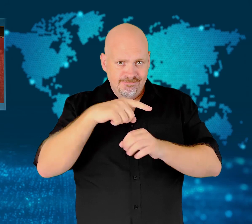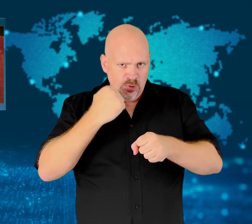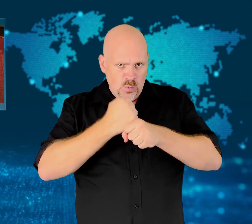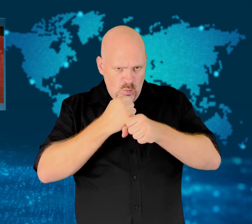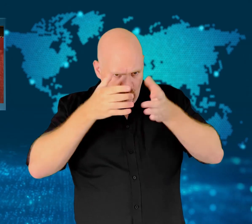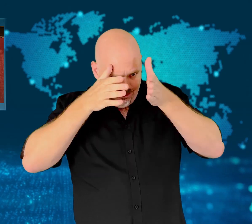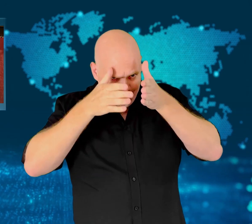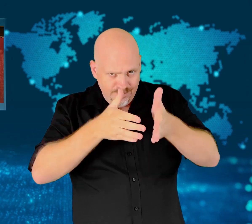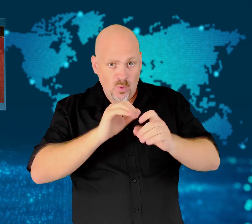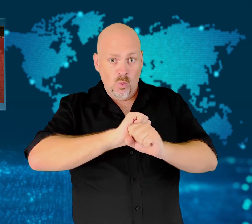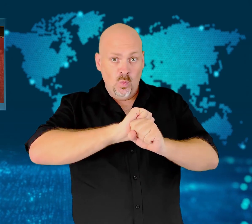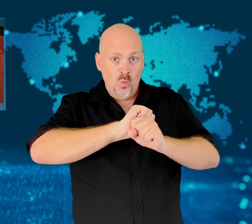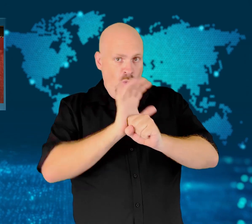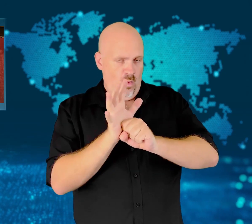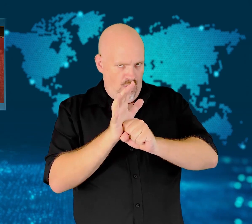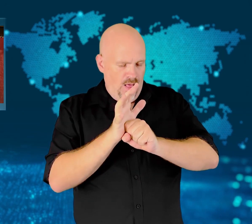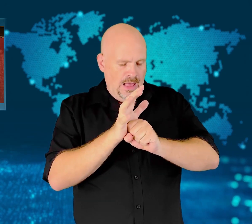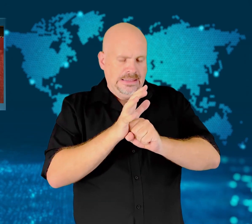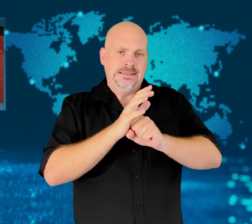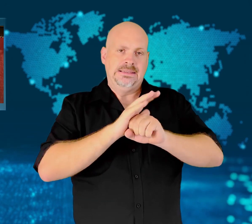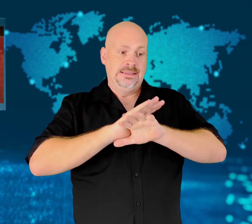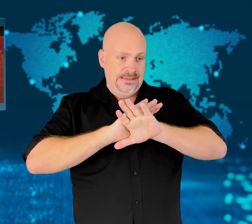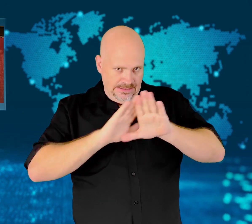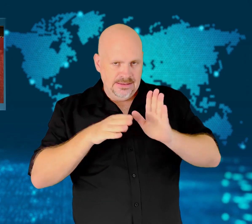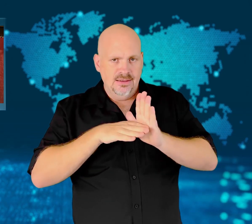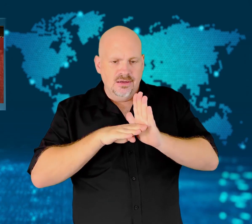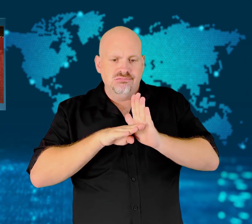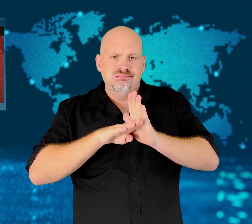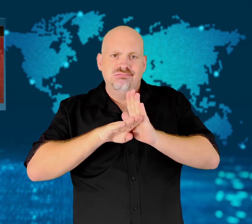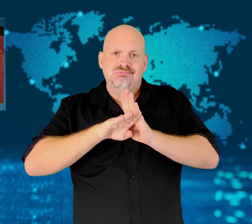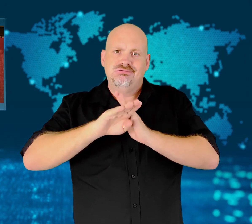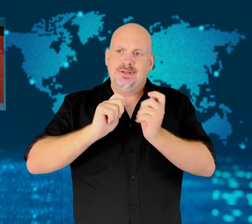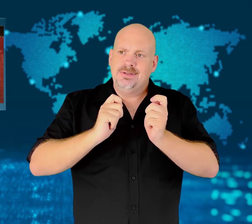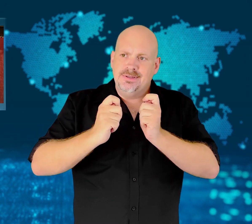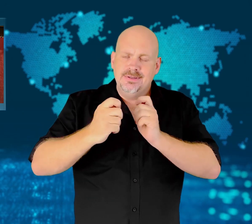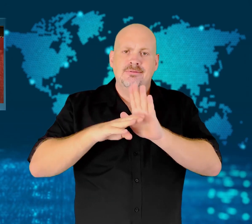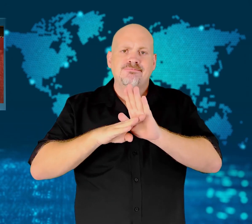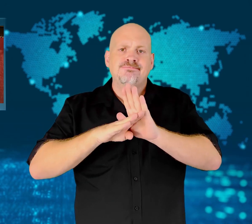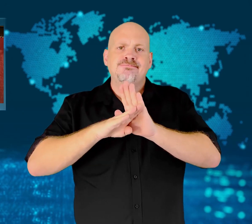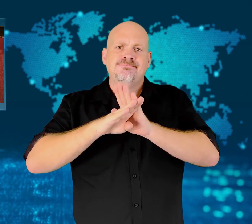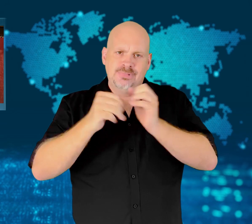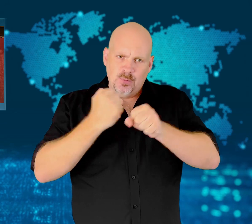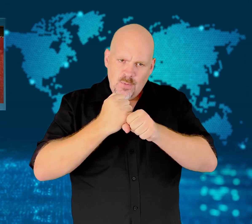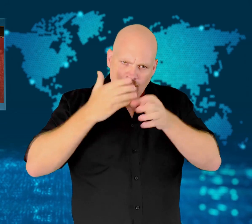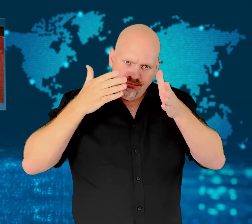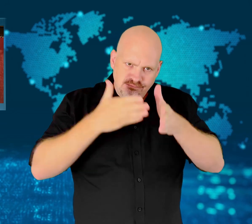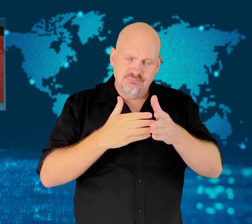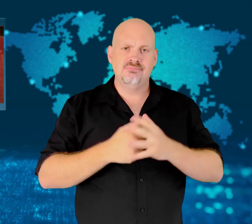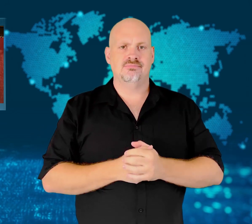focused on helping the country recover from the COVID-19 pandemic.